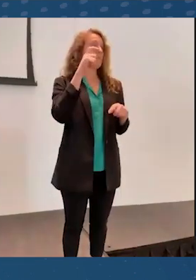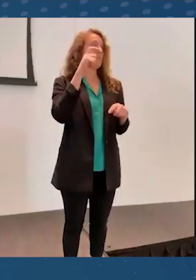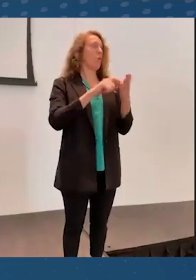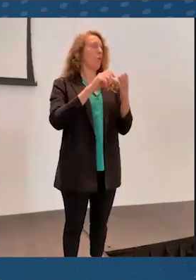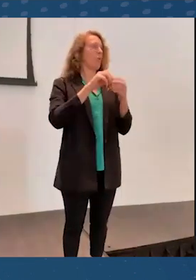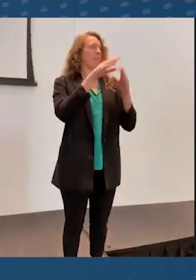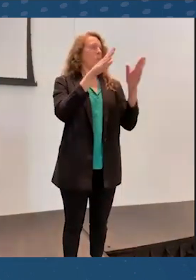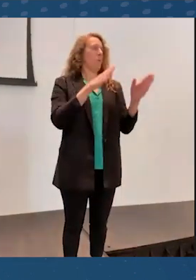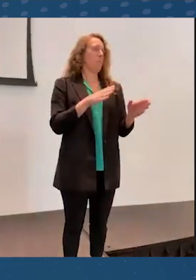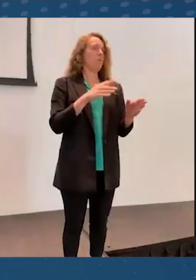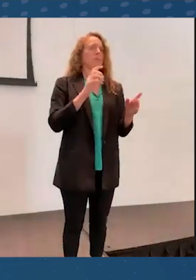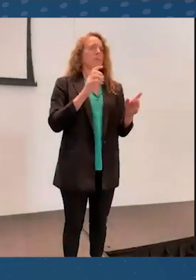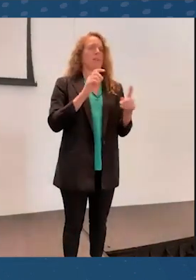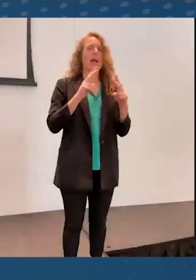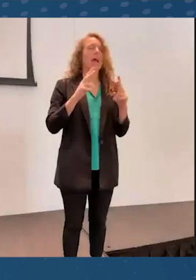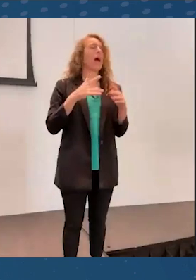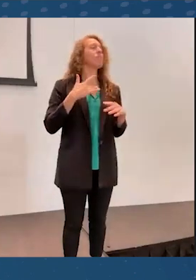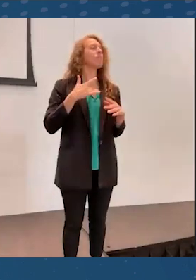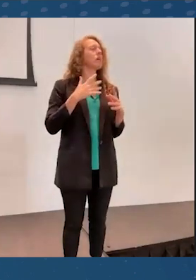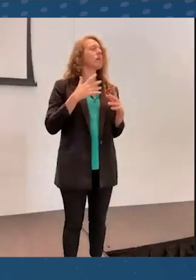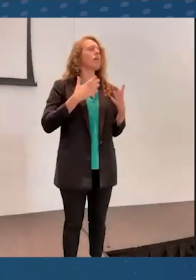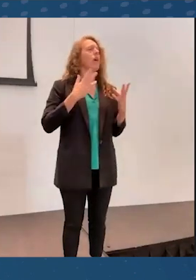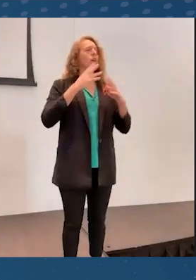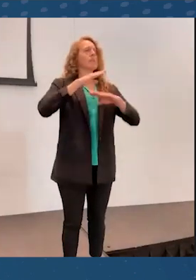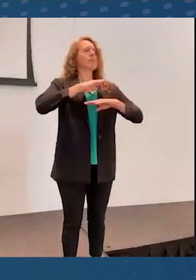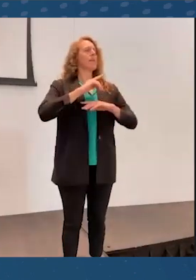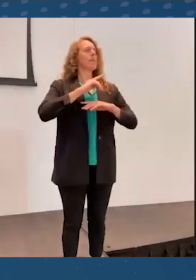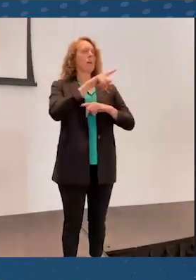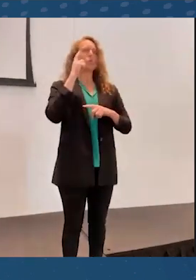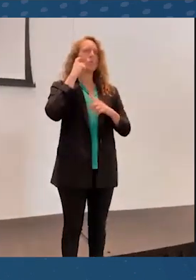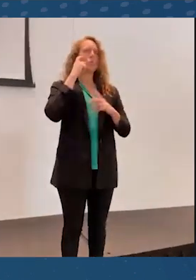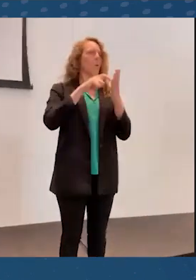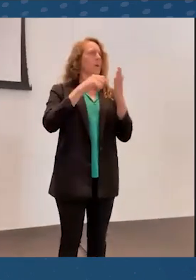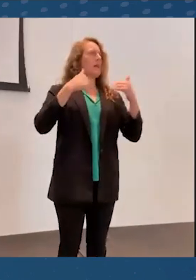feel much happier now that you all know about the leopards on my shirt.